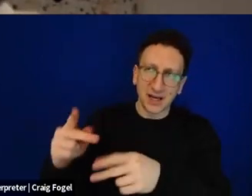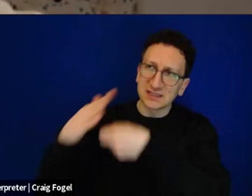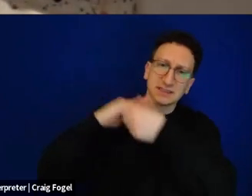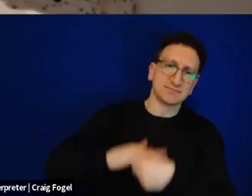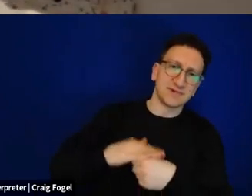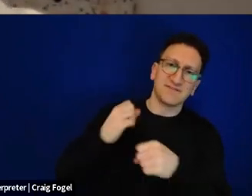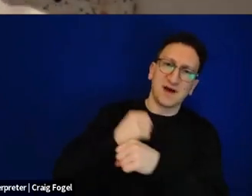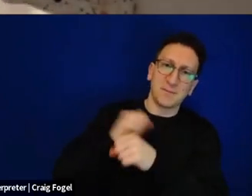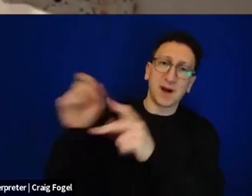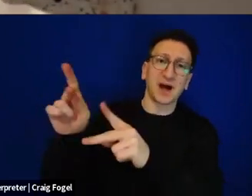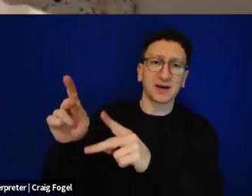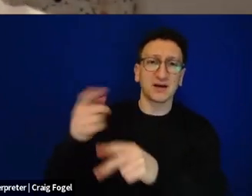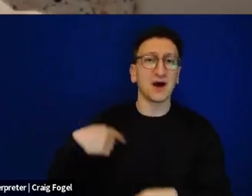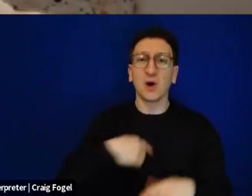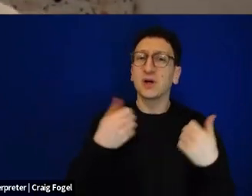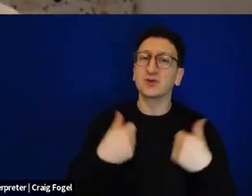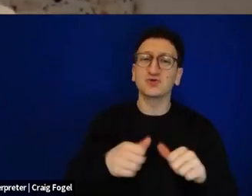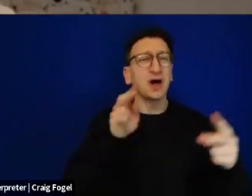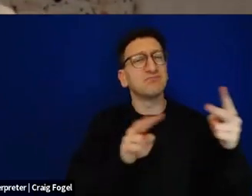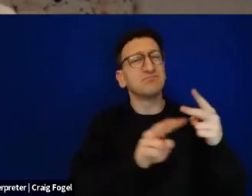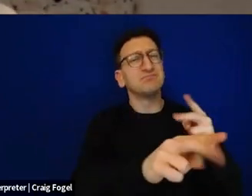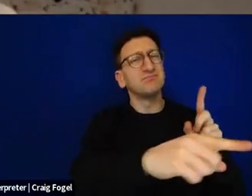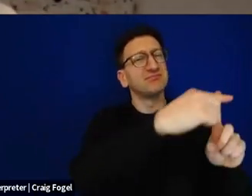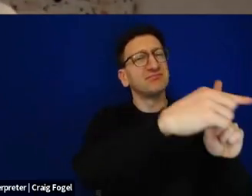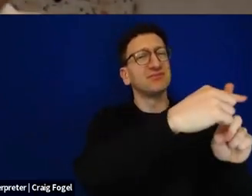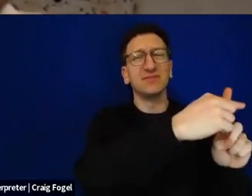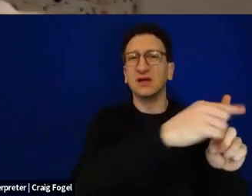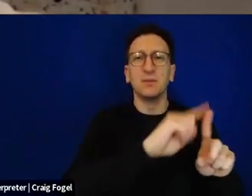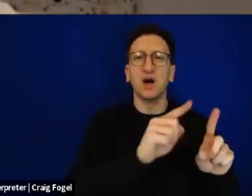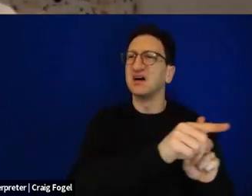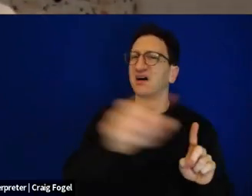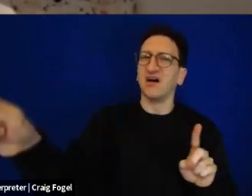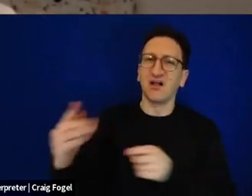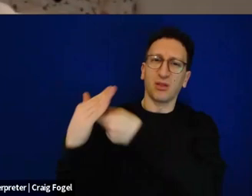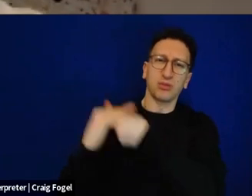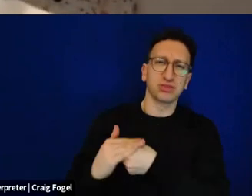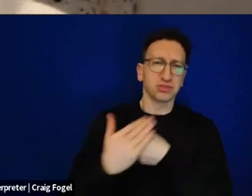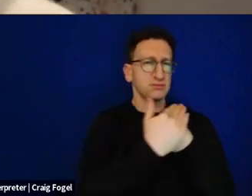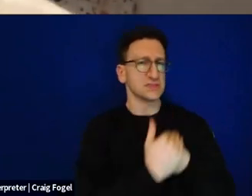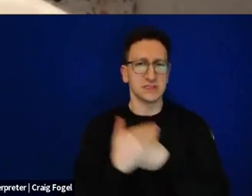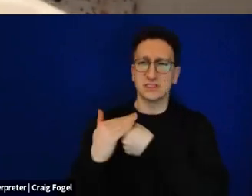life in its own promised land is pulled back into this ongoing mythical battle.